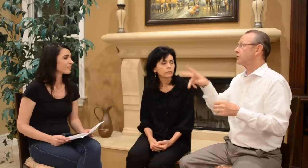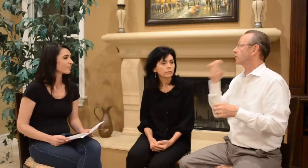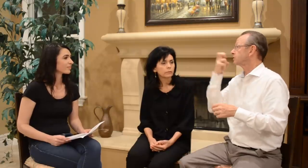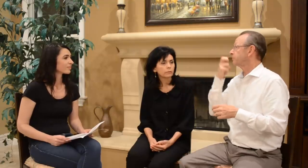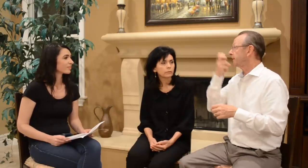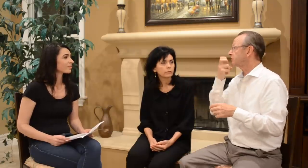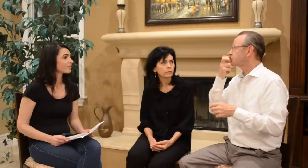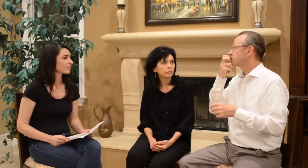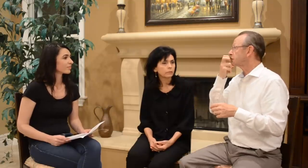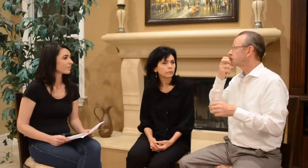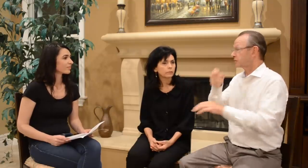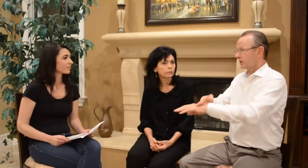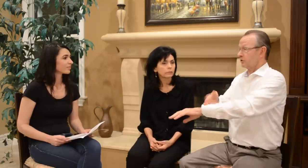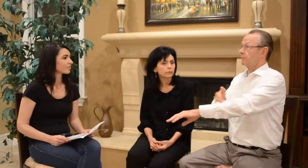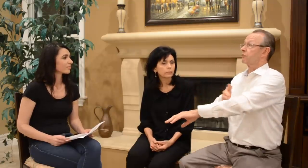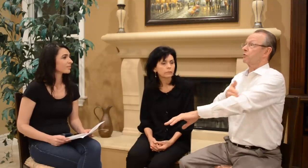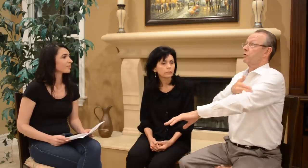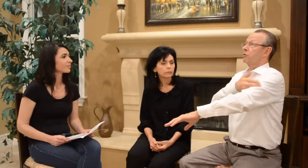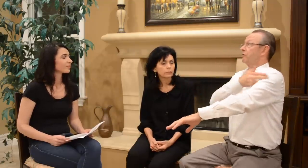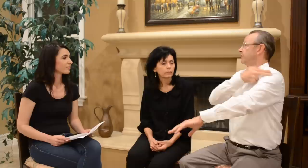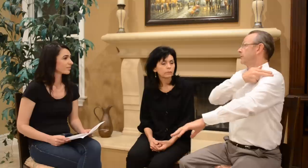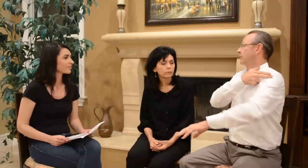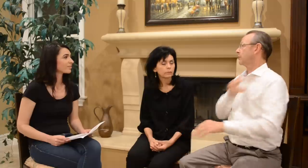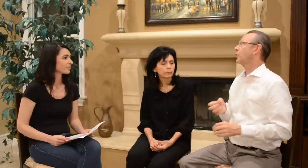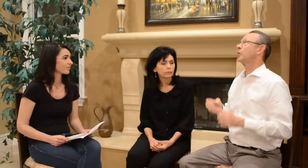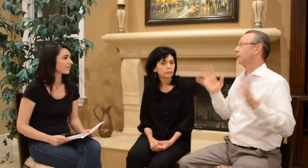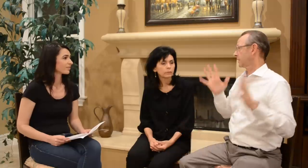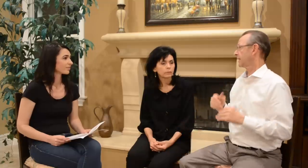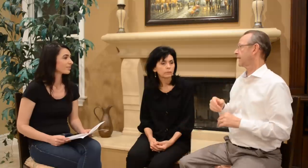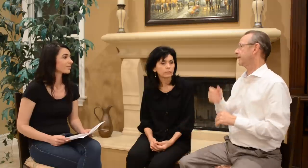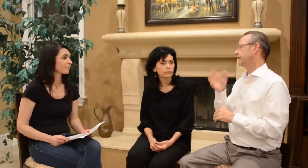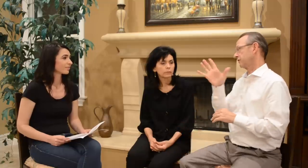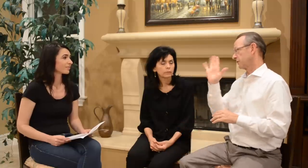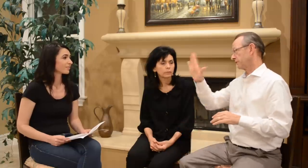your speech started to improve a lot.